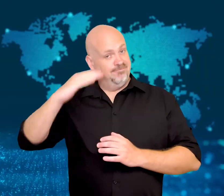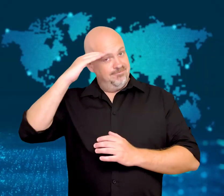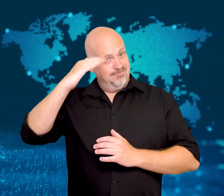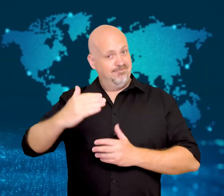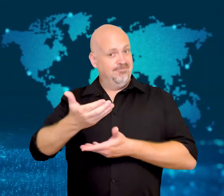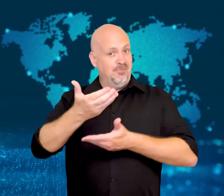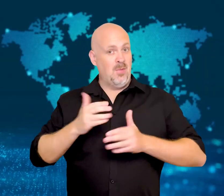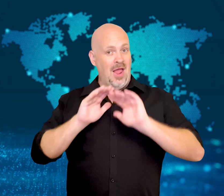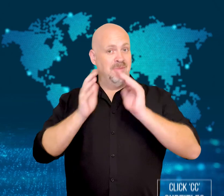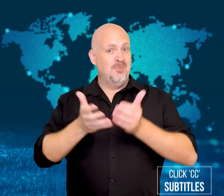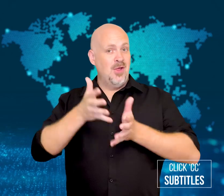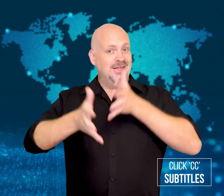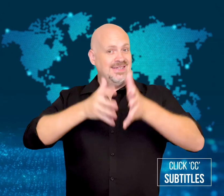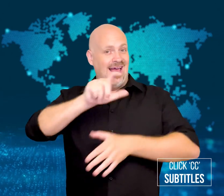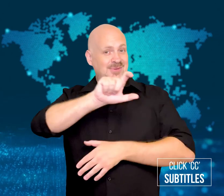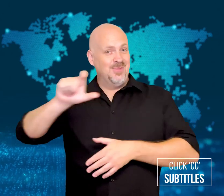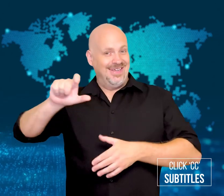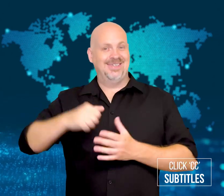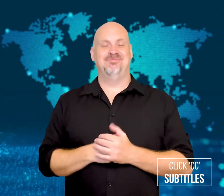Welcome to WorldSign Week!